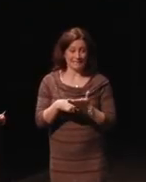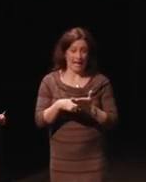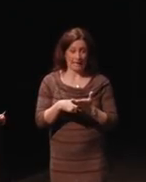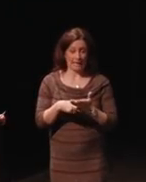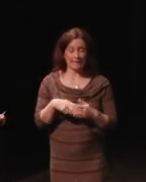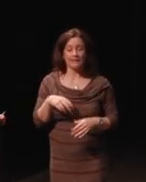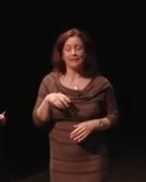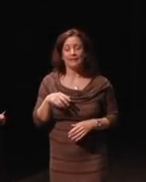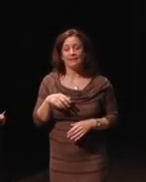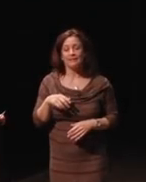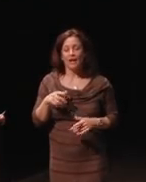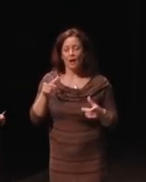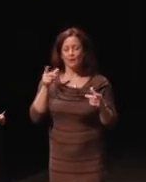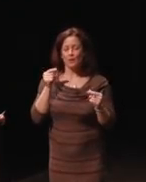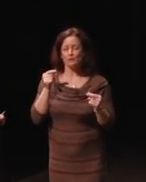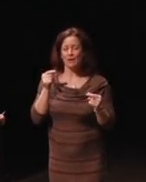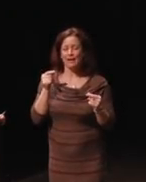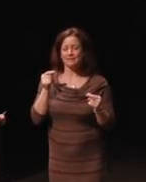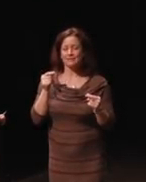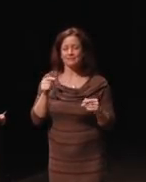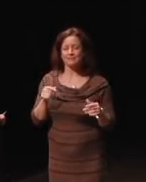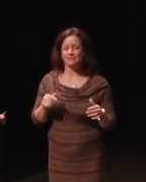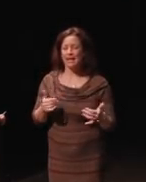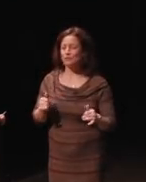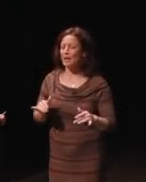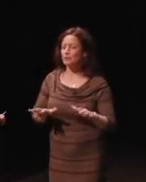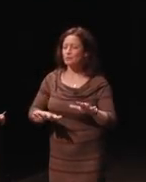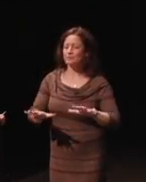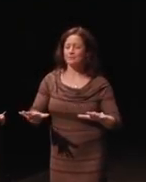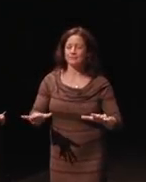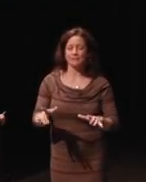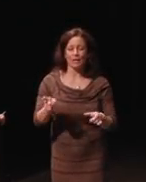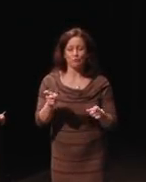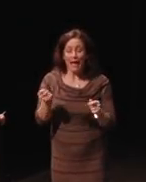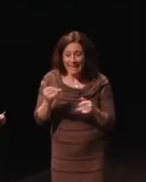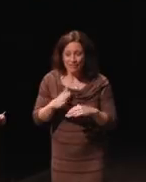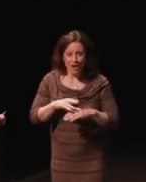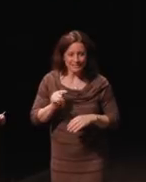to control anything on your TV whether it's on the on off switch,